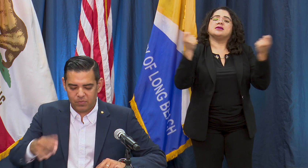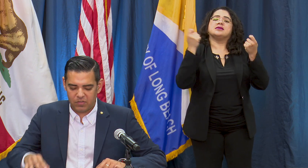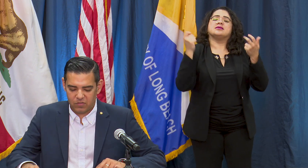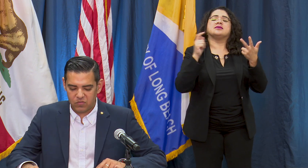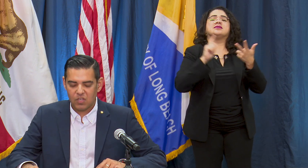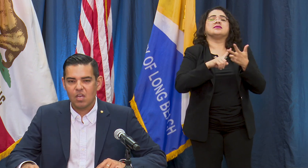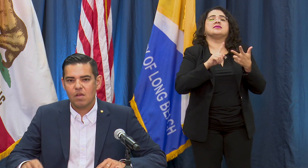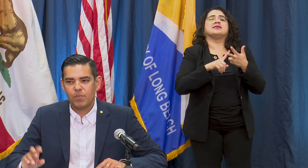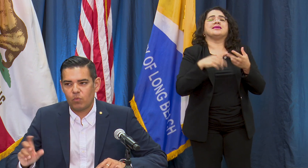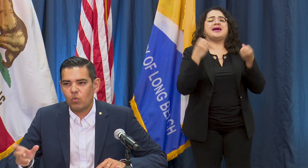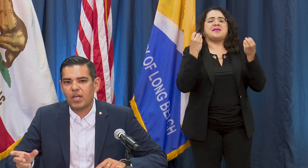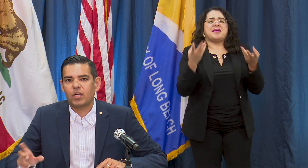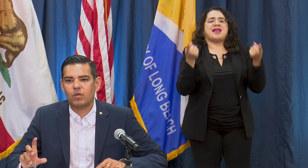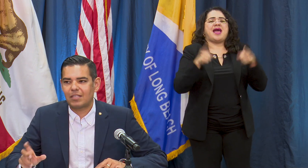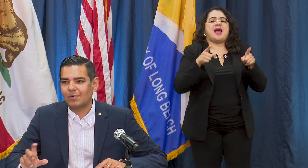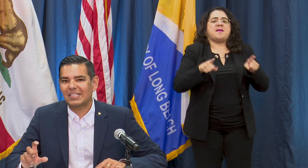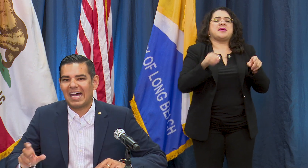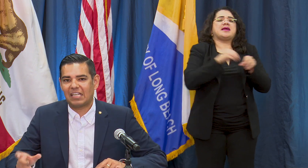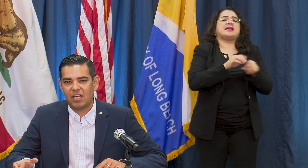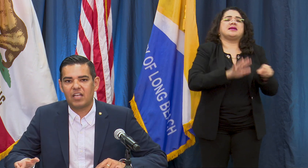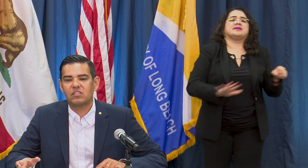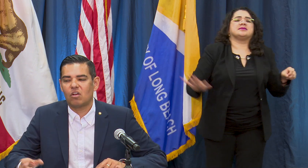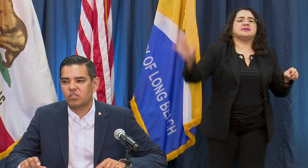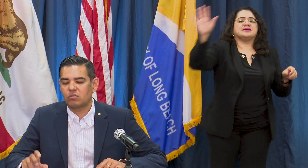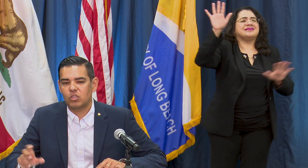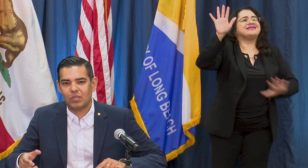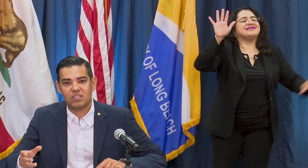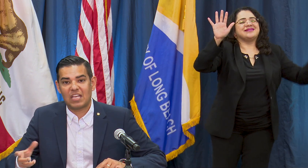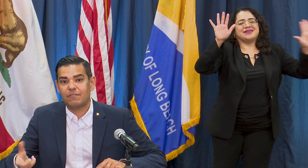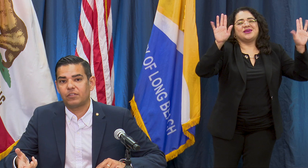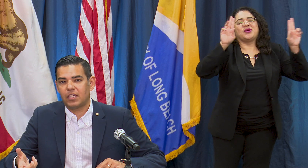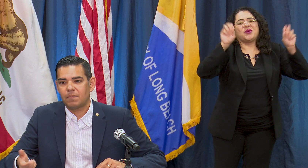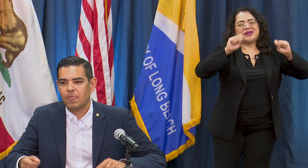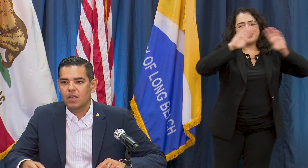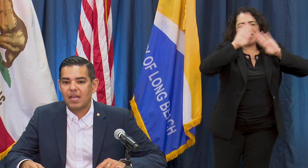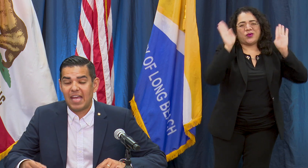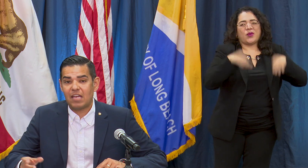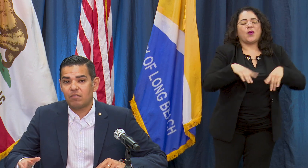places but we want to create some guidelines also to do it safely and in